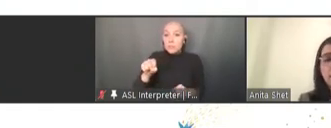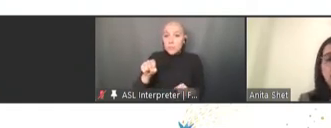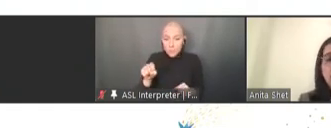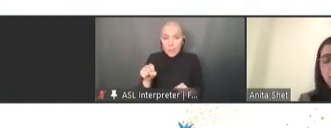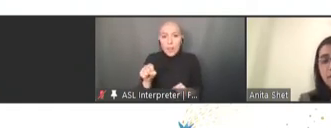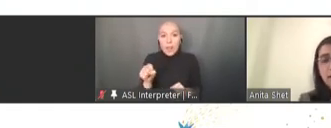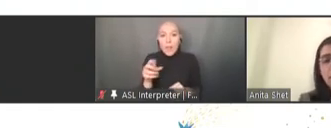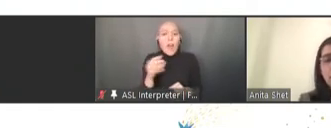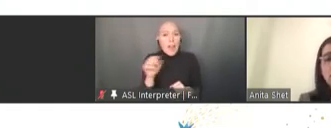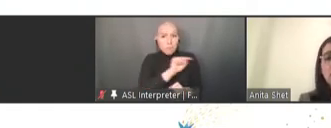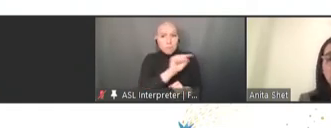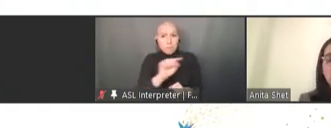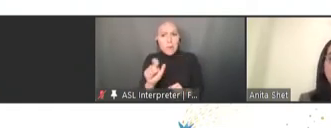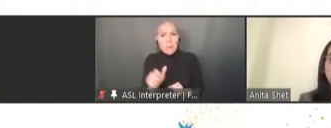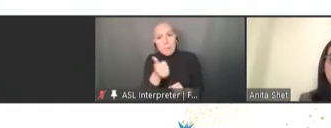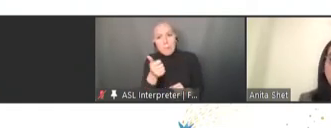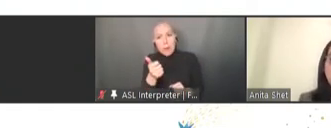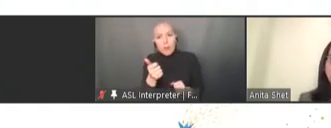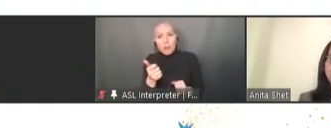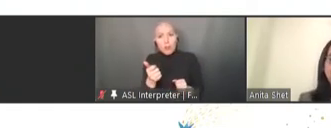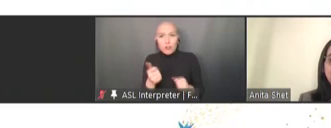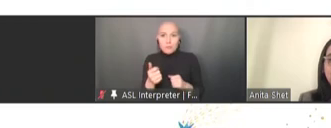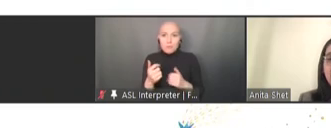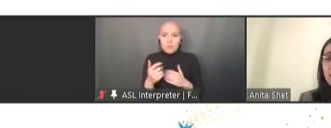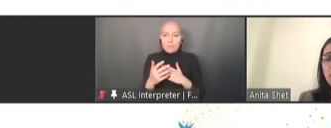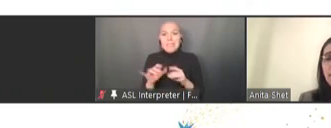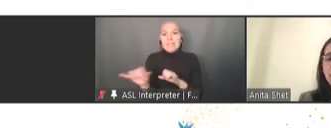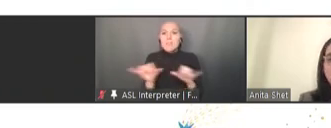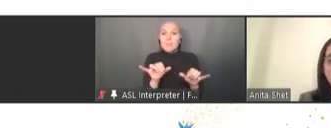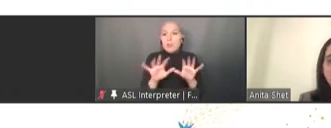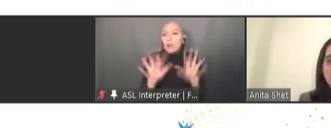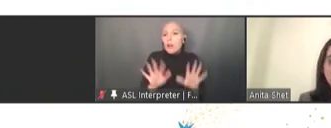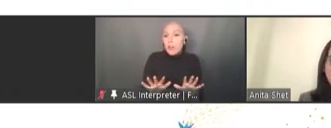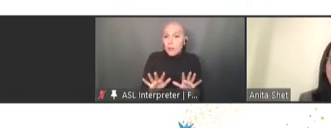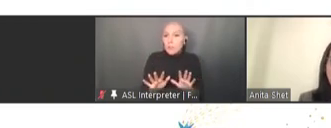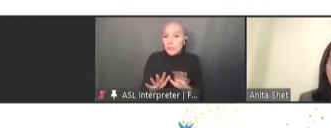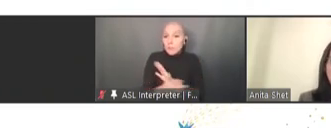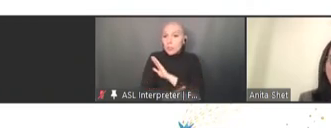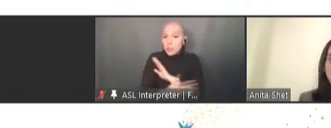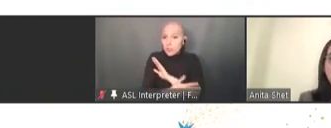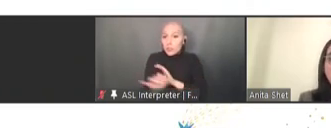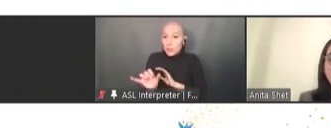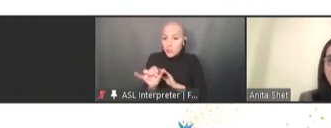temperate-climate countries as well. So these are good reasons to remember -- to know that